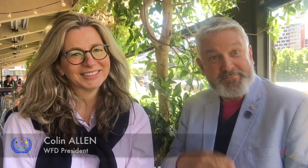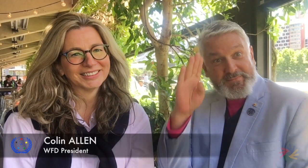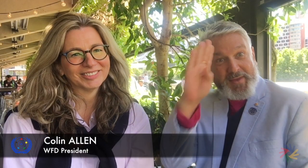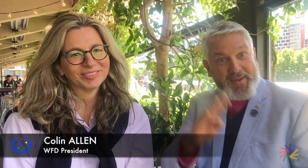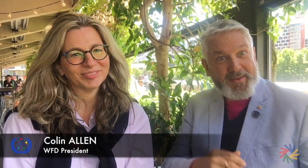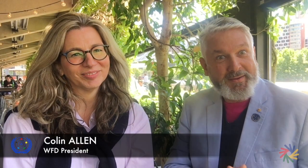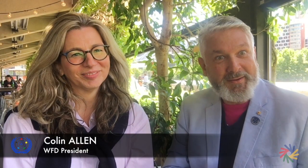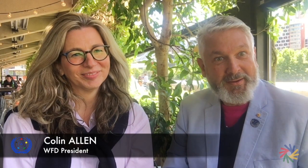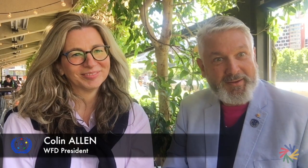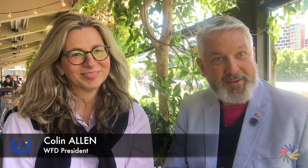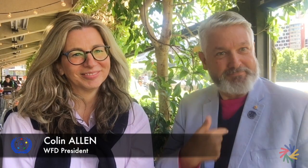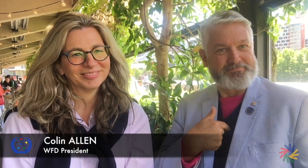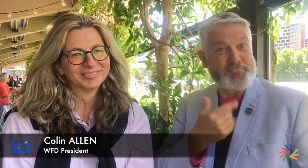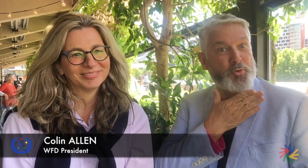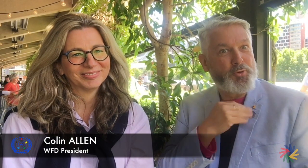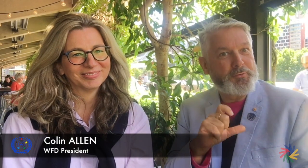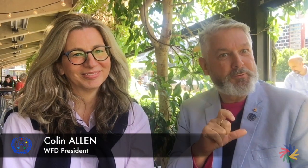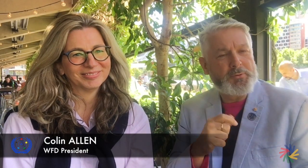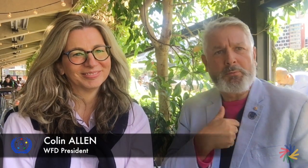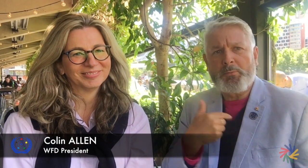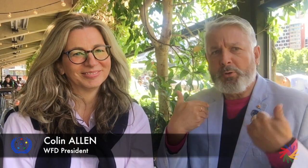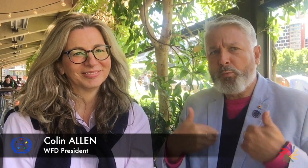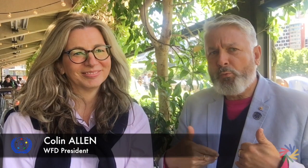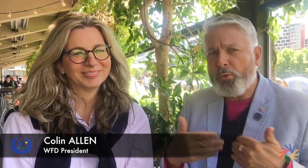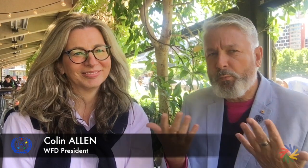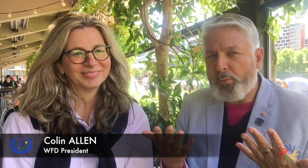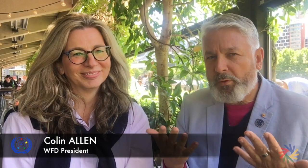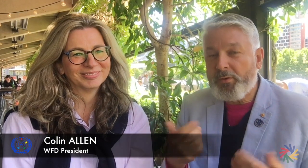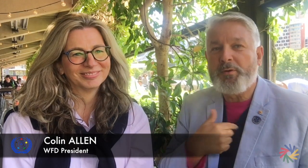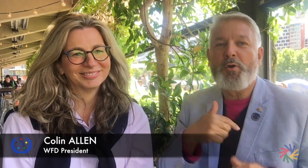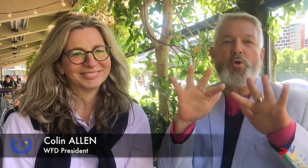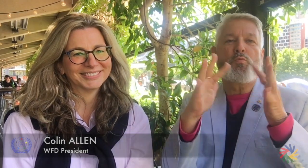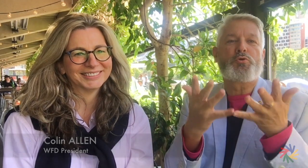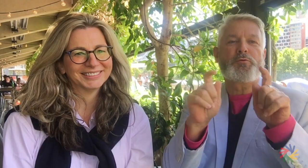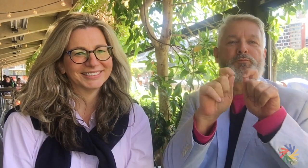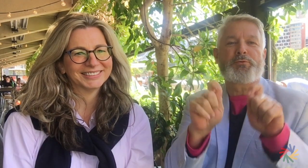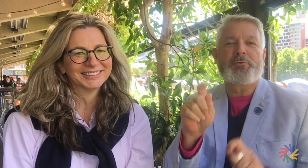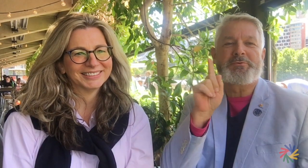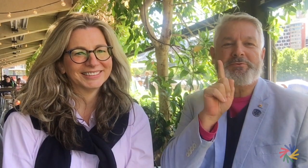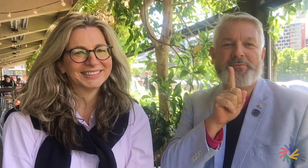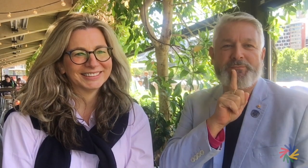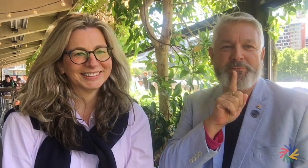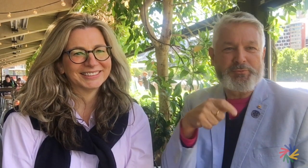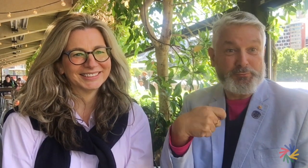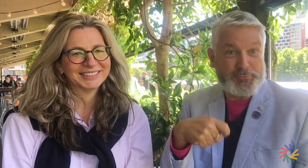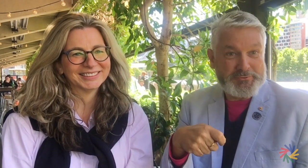Greetings all! My name is Colin Allen and I am the WFD President.